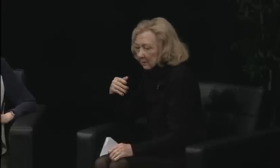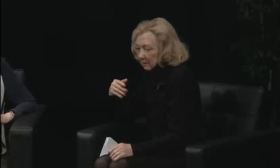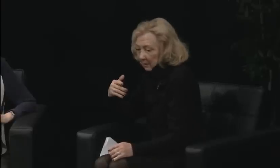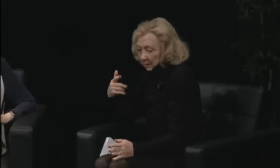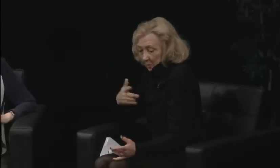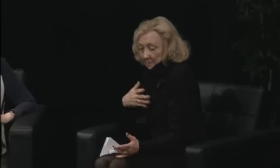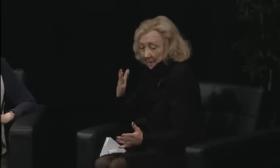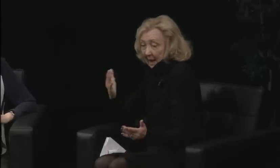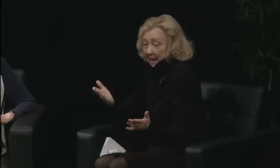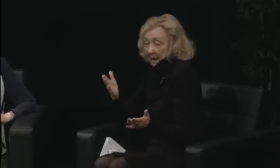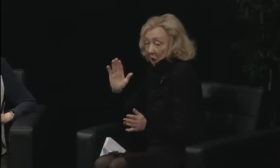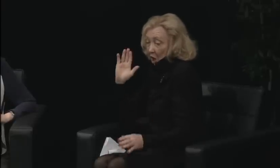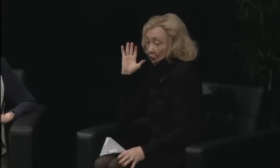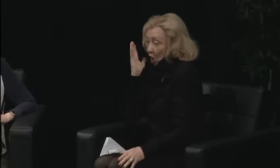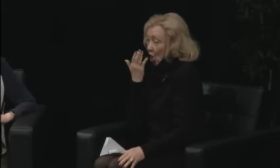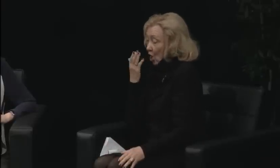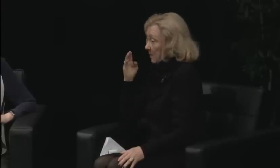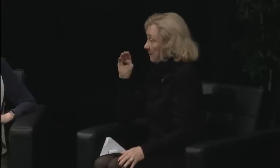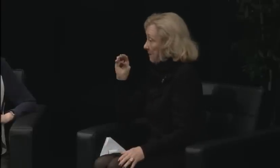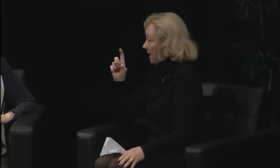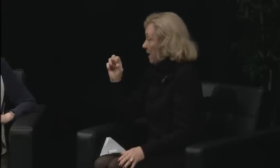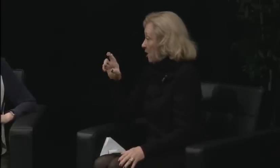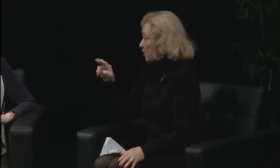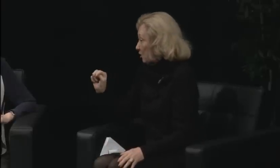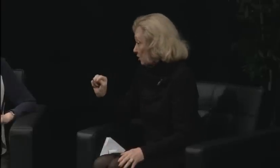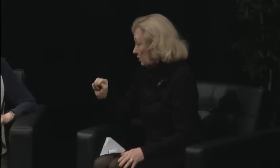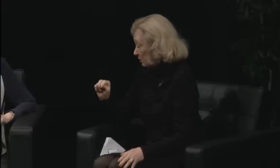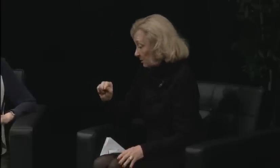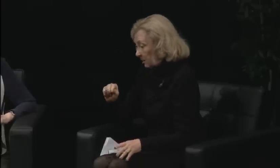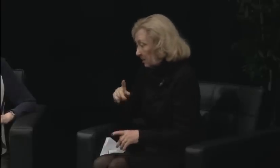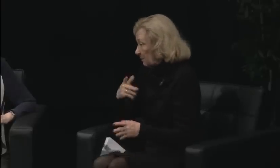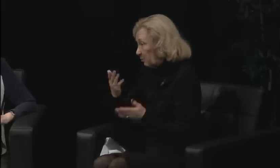and seeing the women's perspective differently.